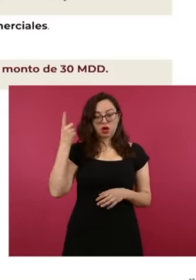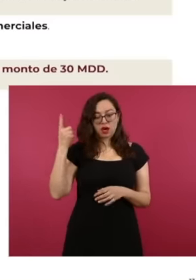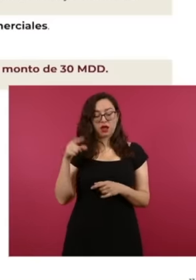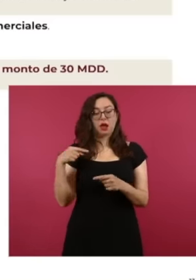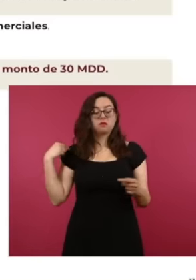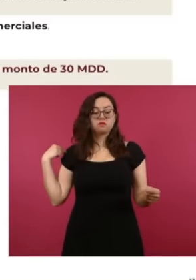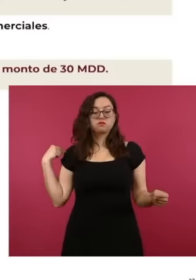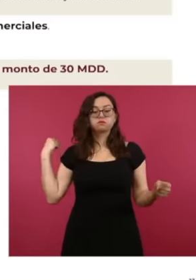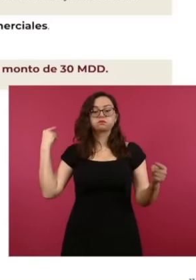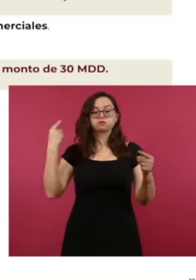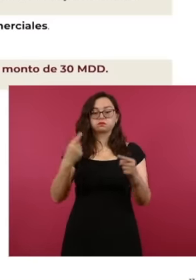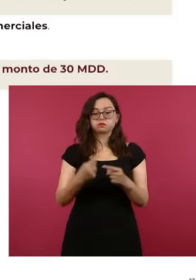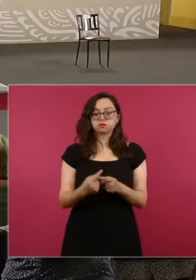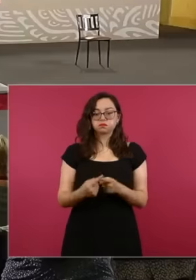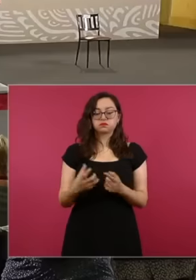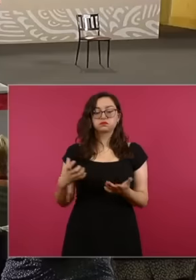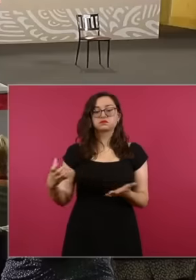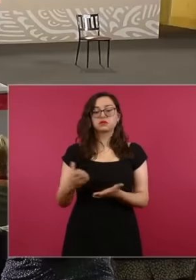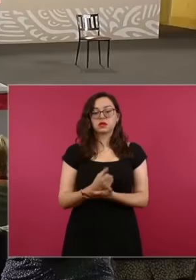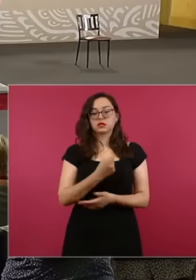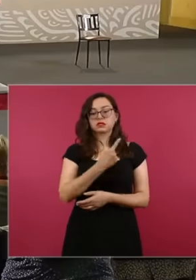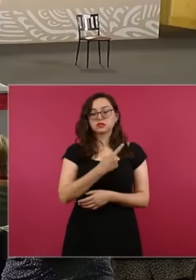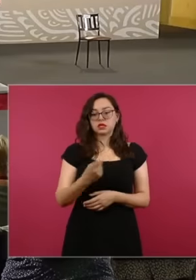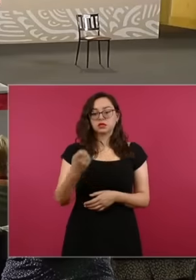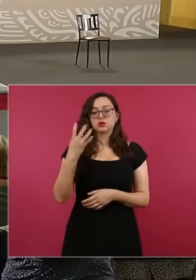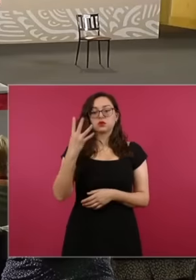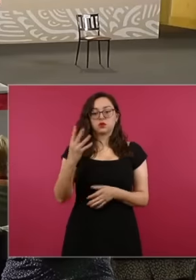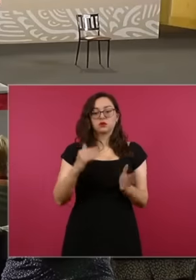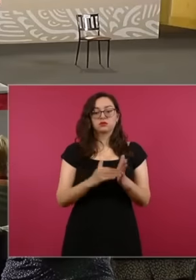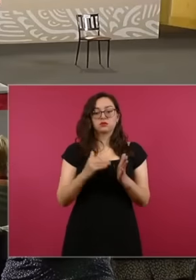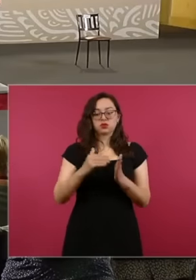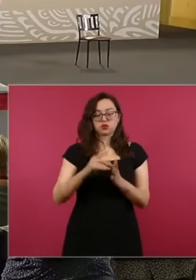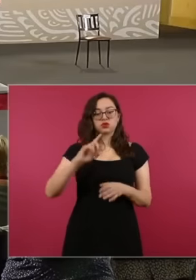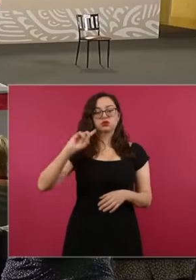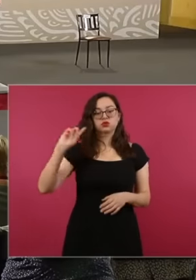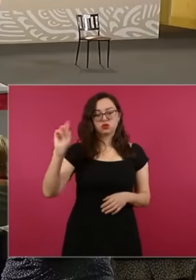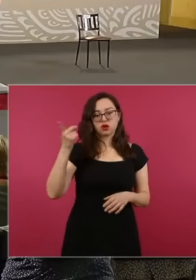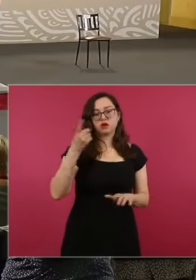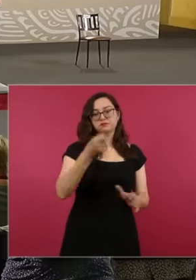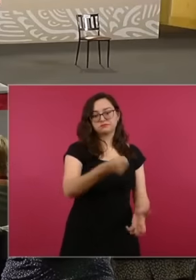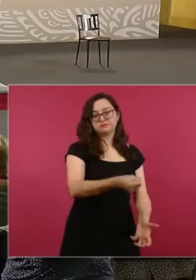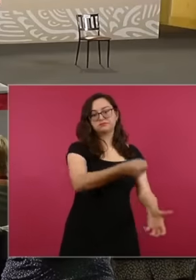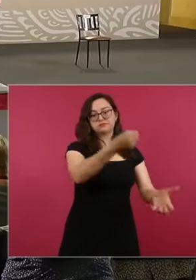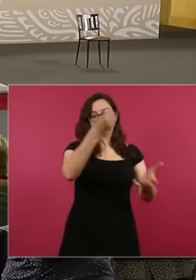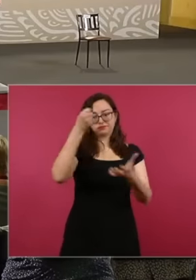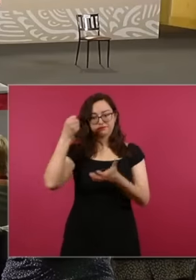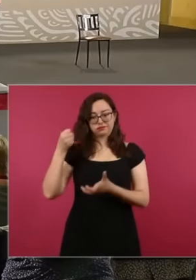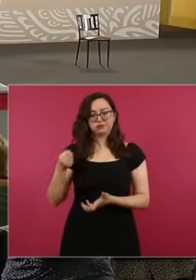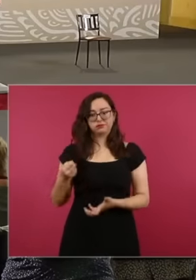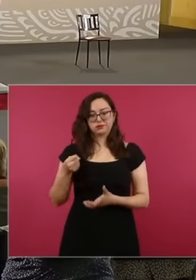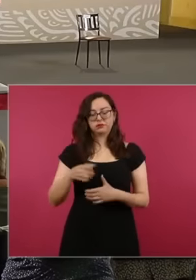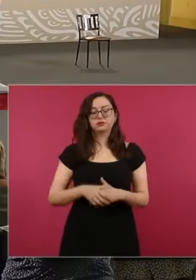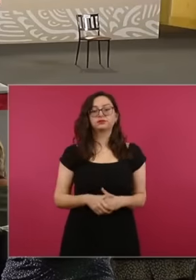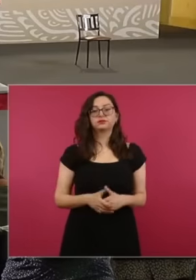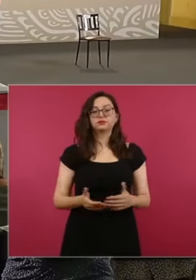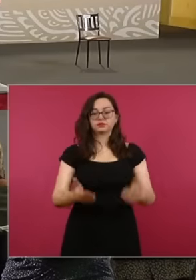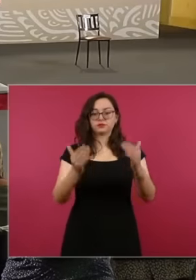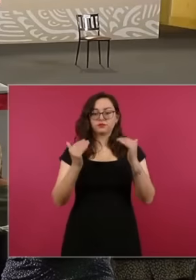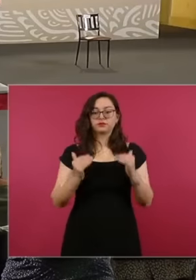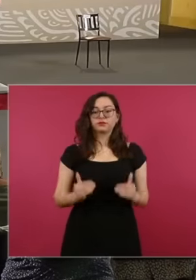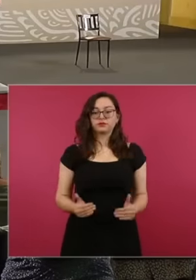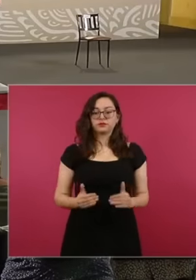. We have recovered 104 million dollars of those 216, what follows please? This is an